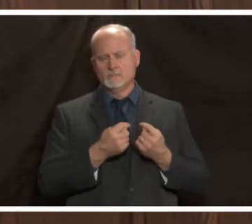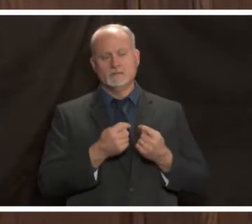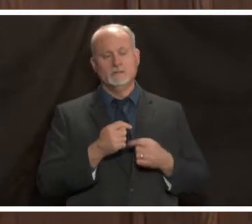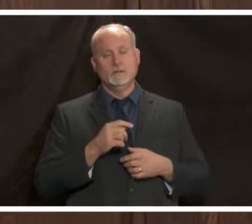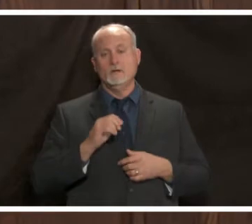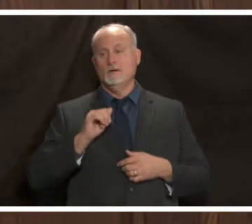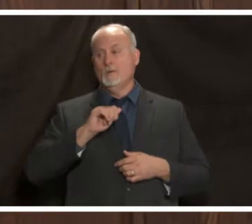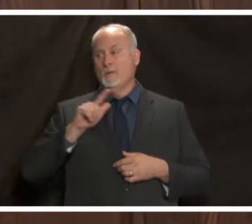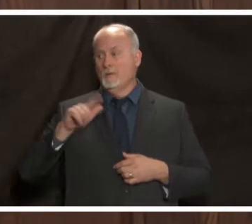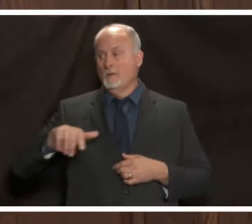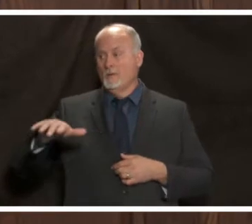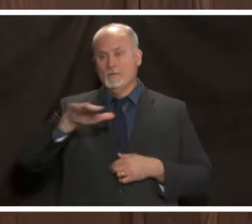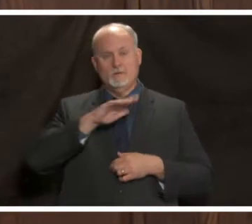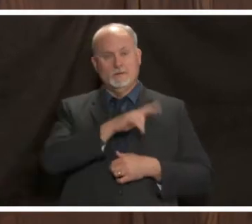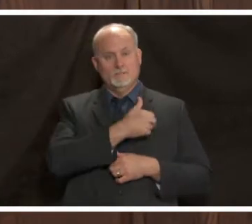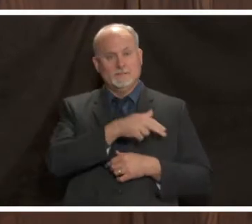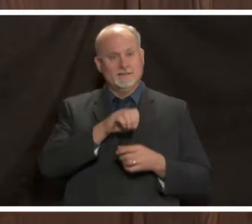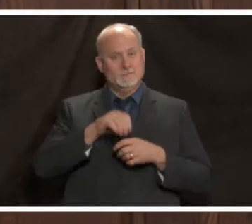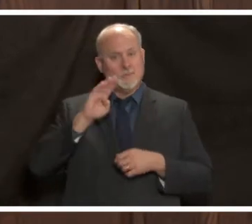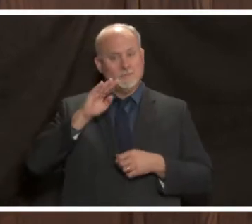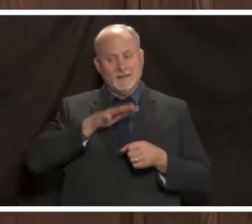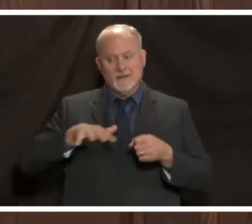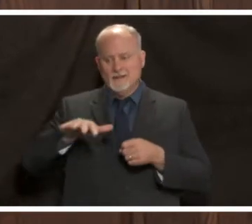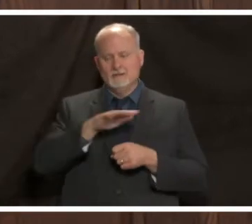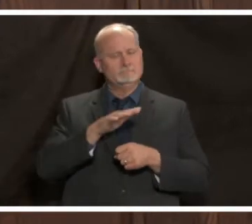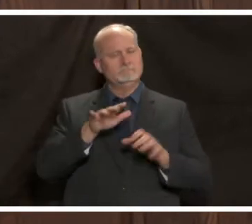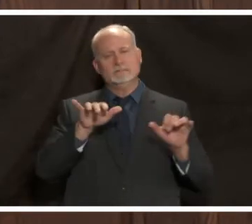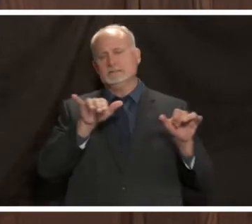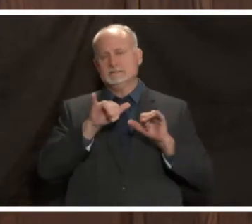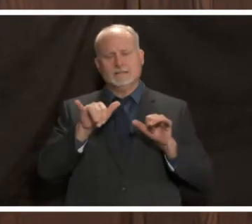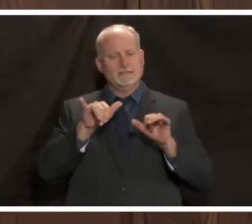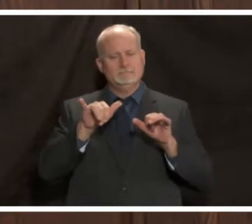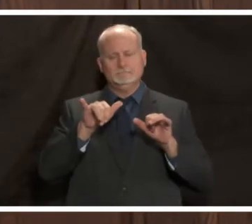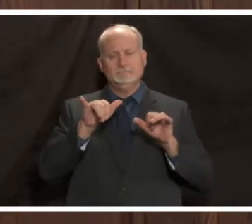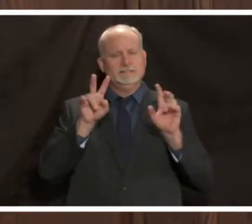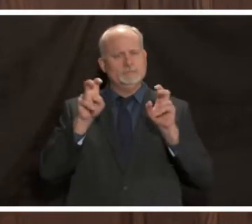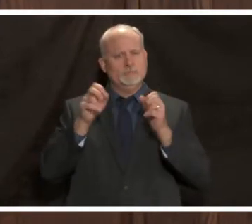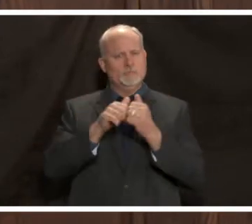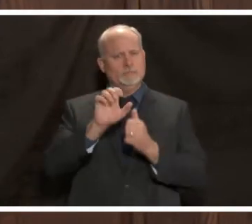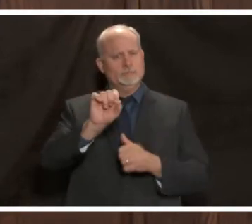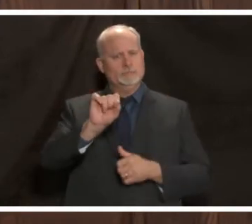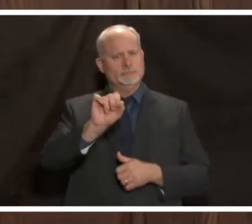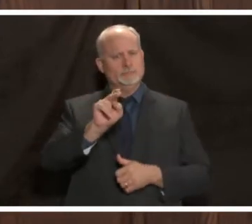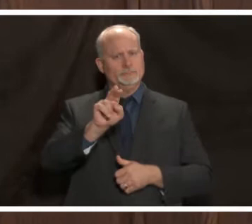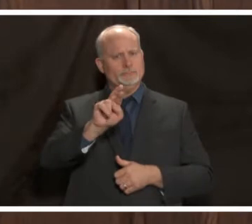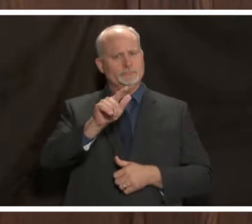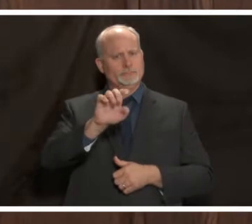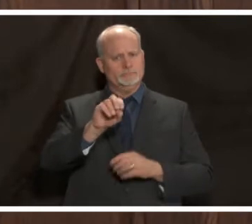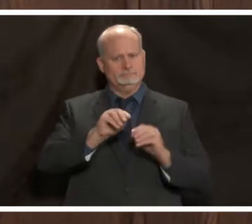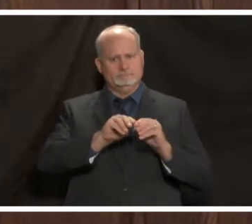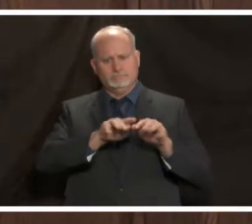hospitals in town are really dealing with the same issues of surge planning there last we checked